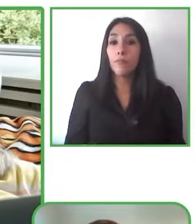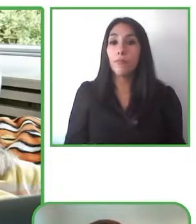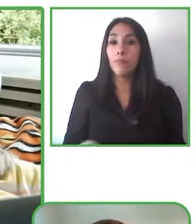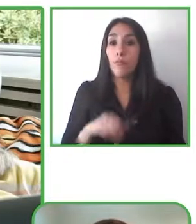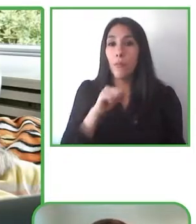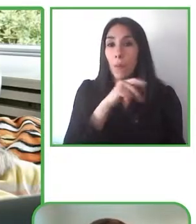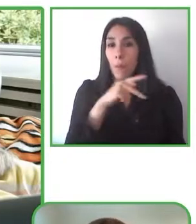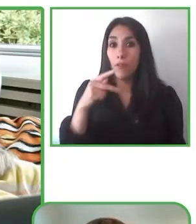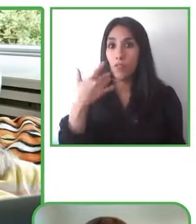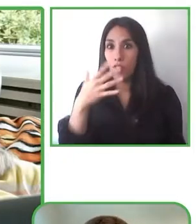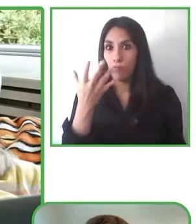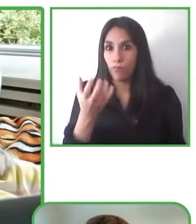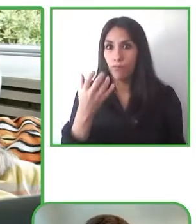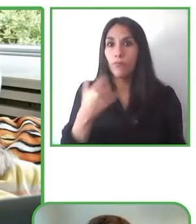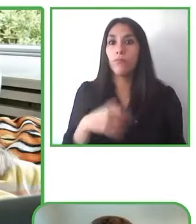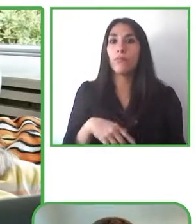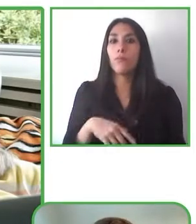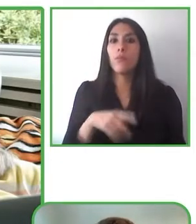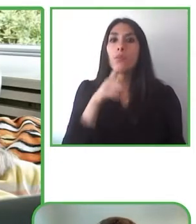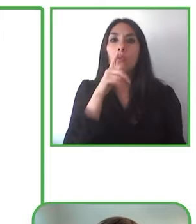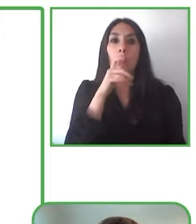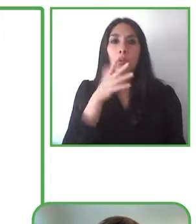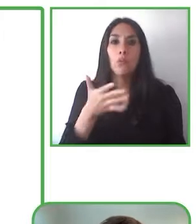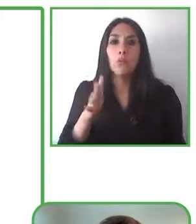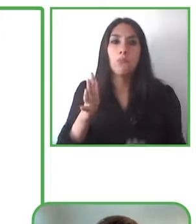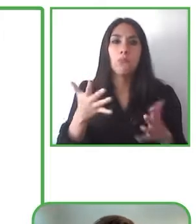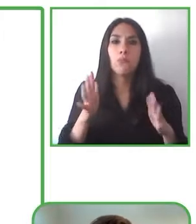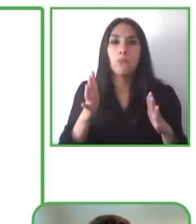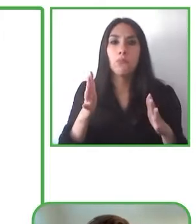which gives you access to all of our content.